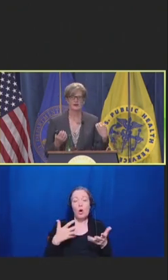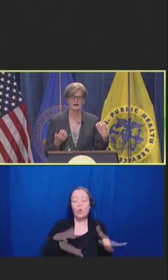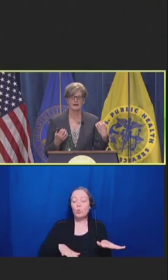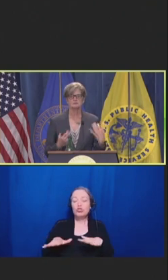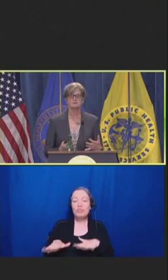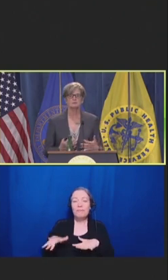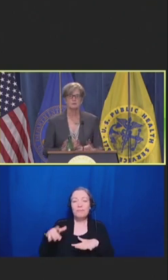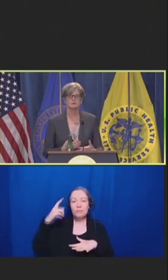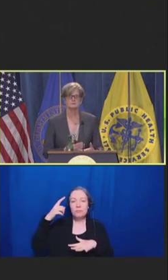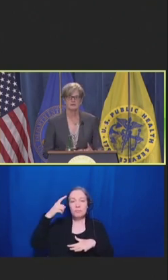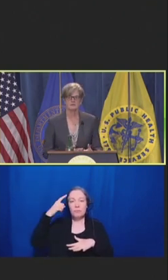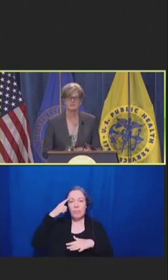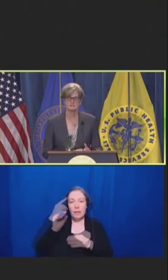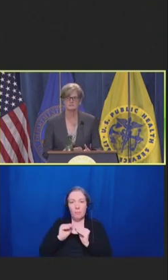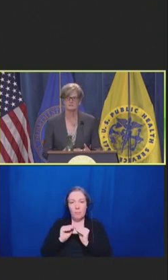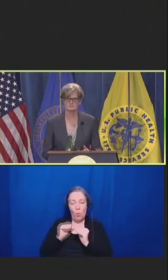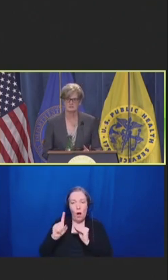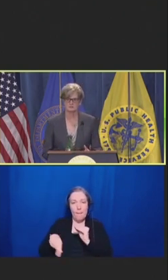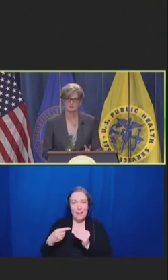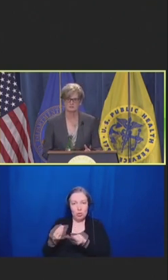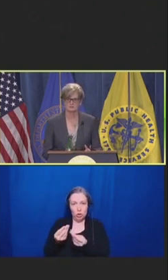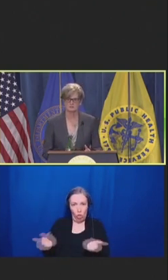I do want us to have patients at the center.